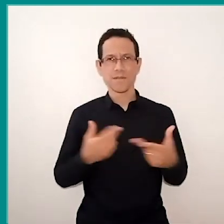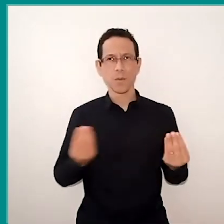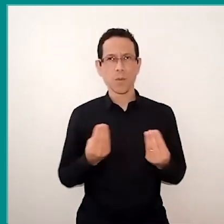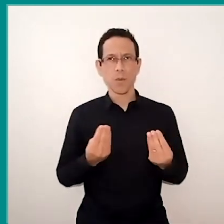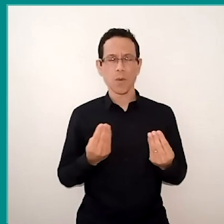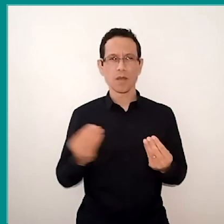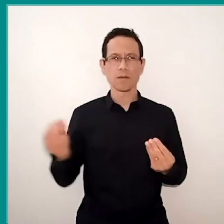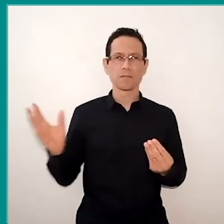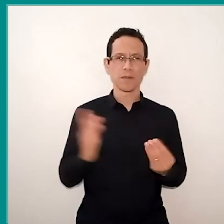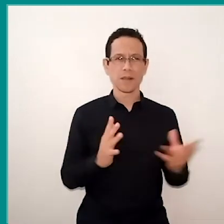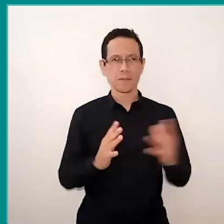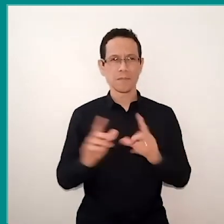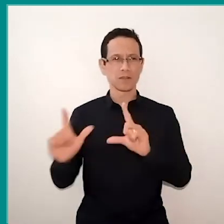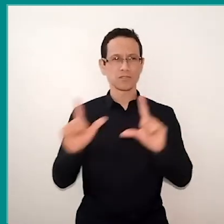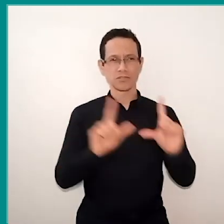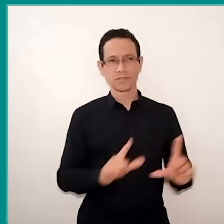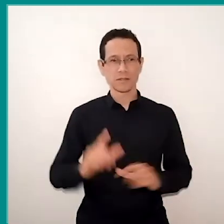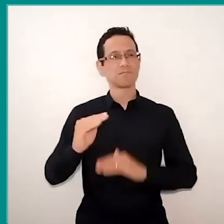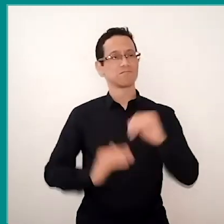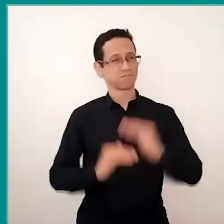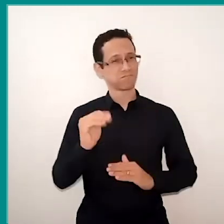it's the teacher's job, it's the well-informed teacher work.